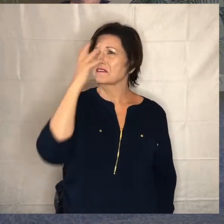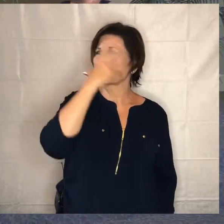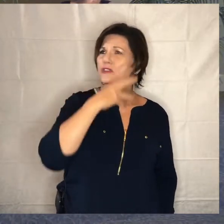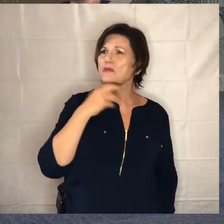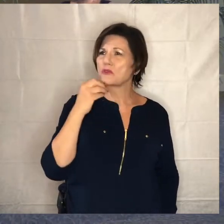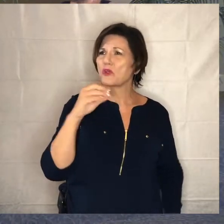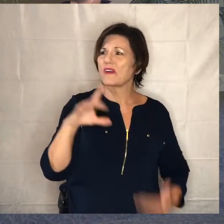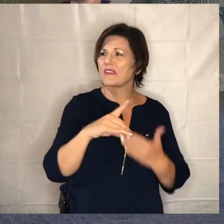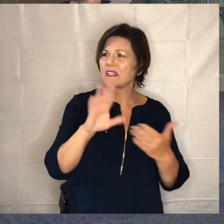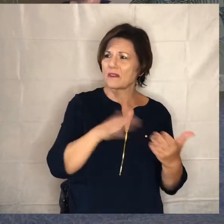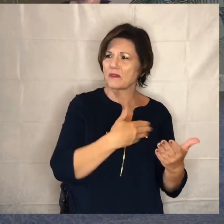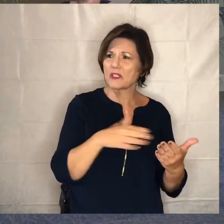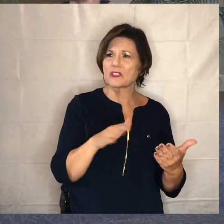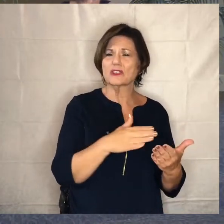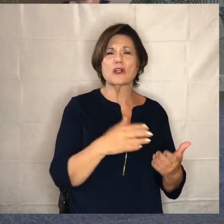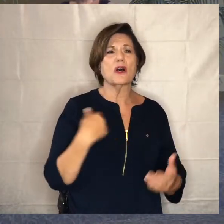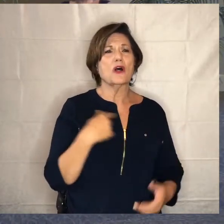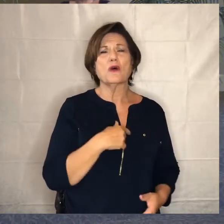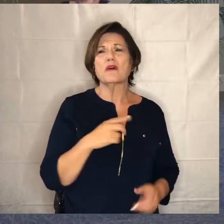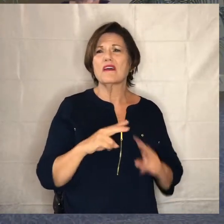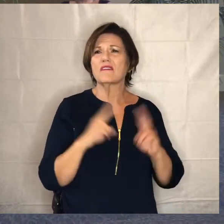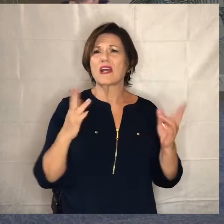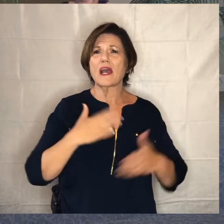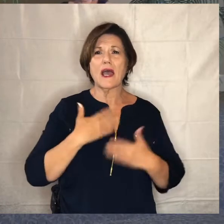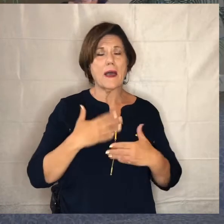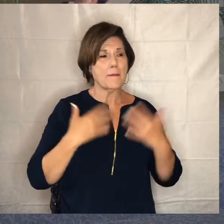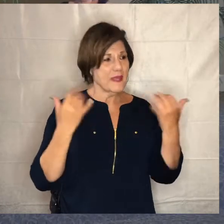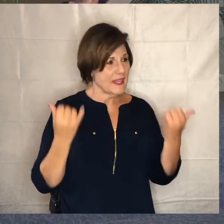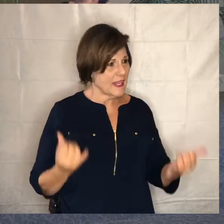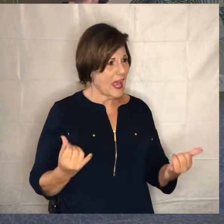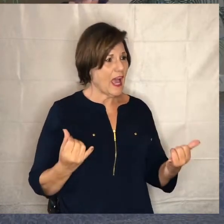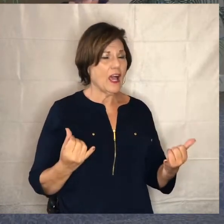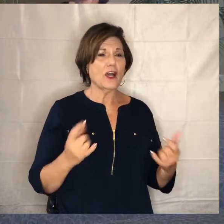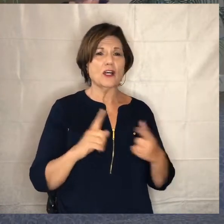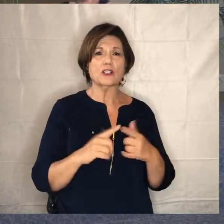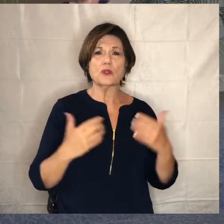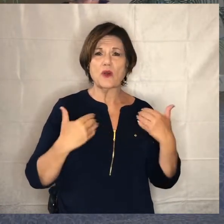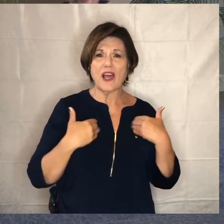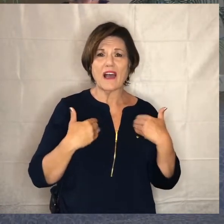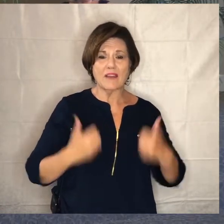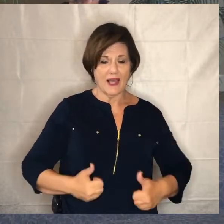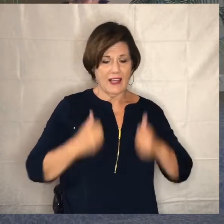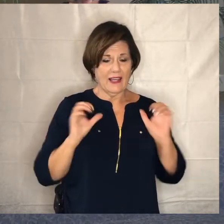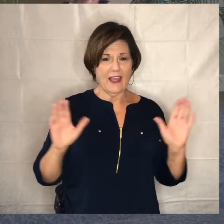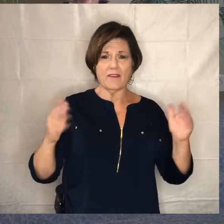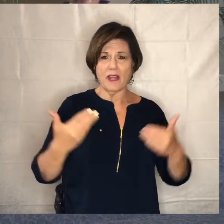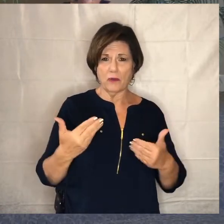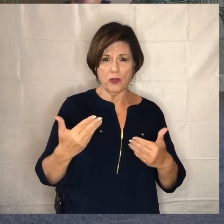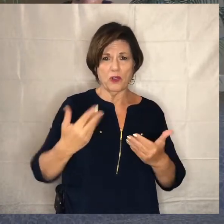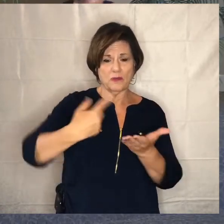and uh we are so happy now to have uh in the living room with us today joan